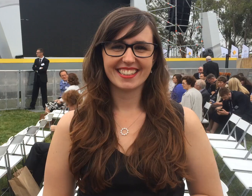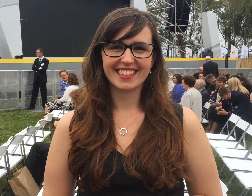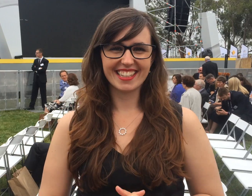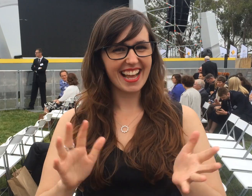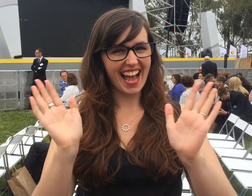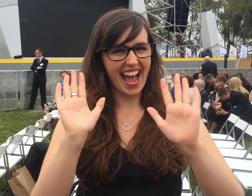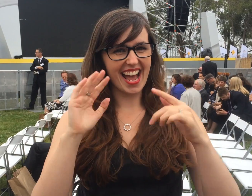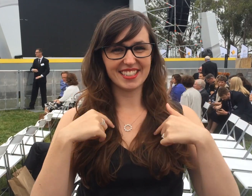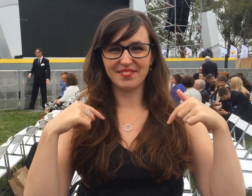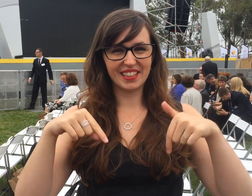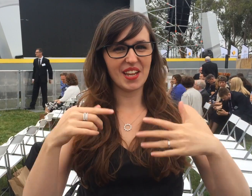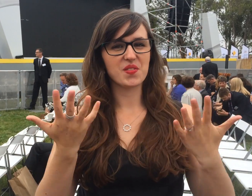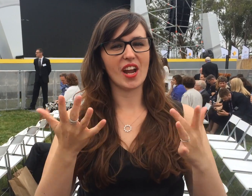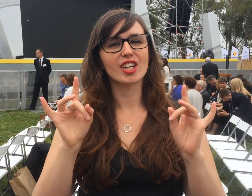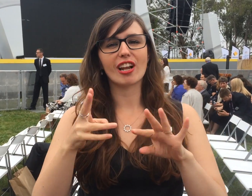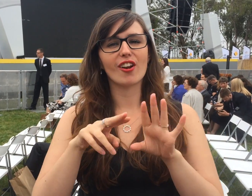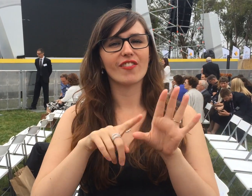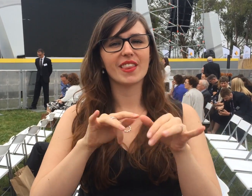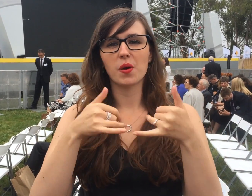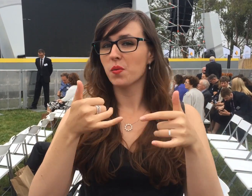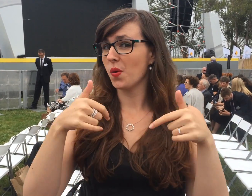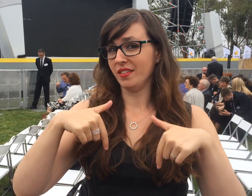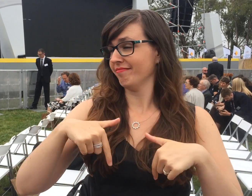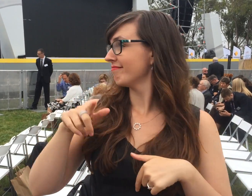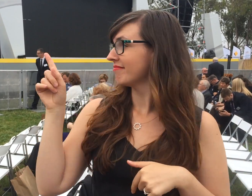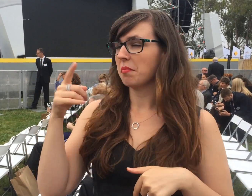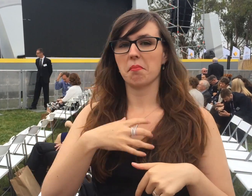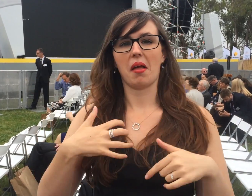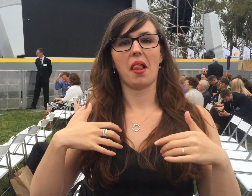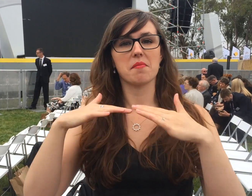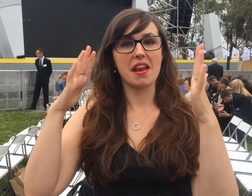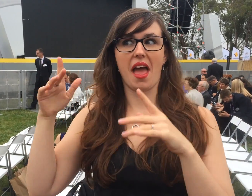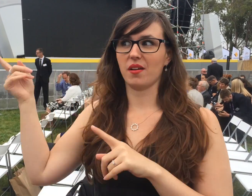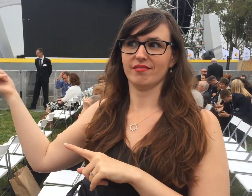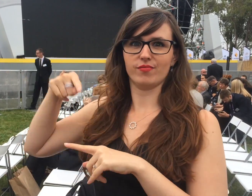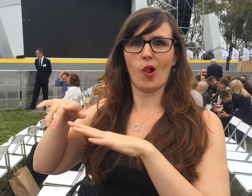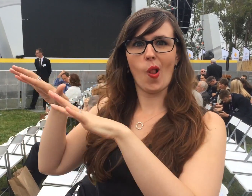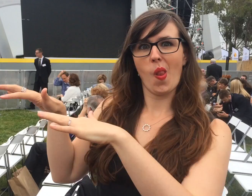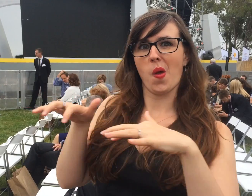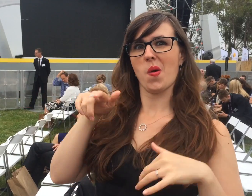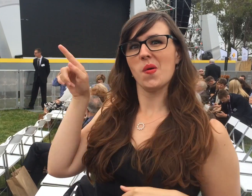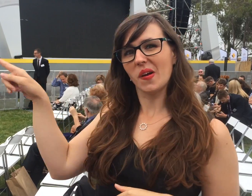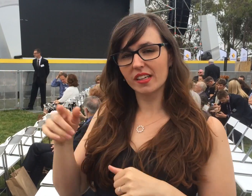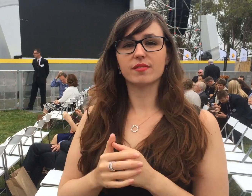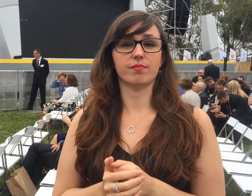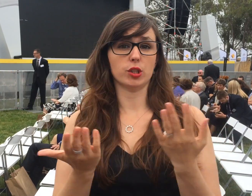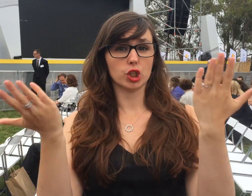Hi! I'm here at the Australian of the Year Awards at the lawns in front of the Parliament House.